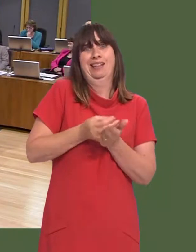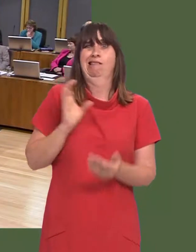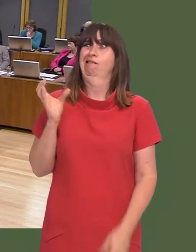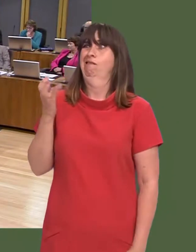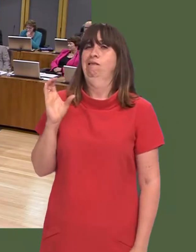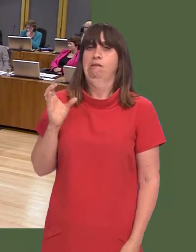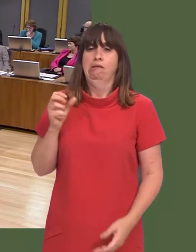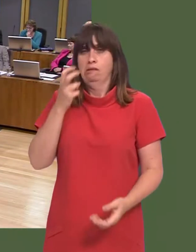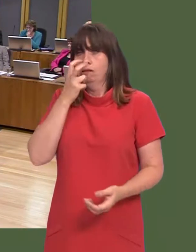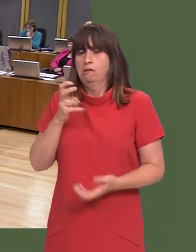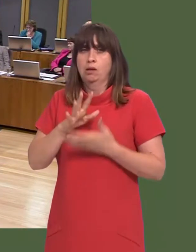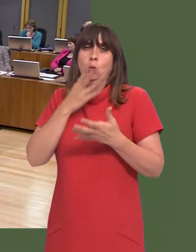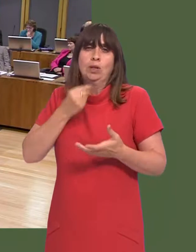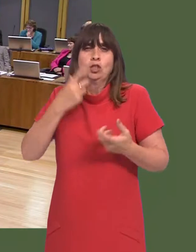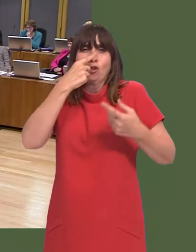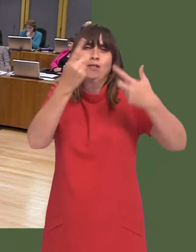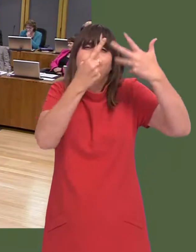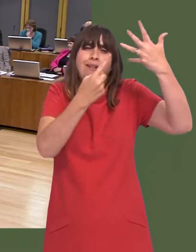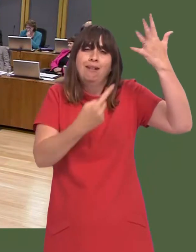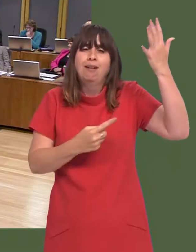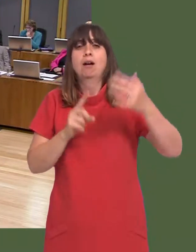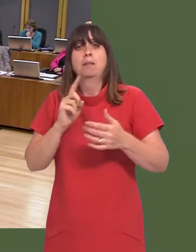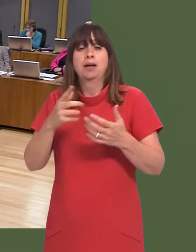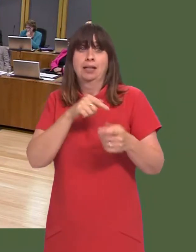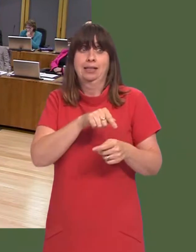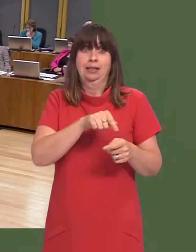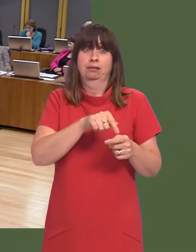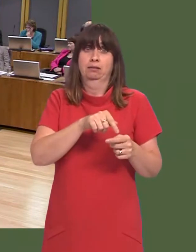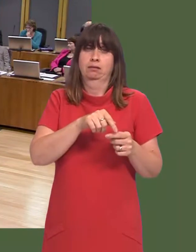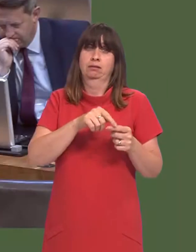Money restricts what we might want to do, but, with the programme rolling out over the